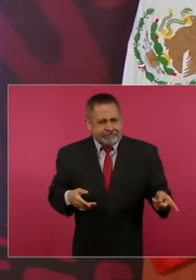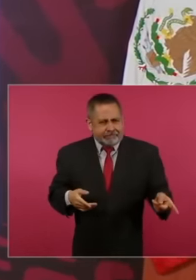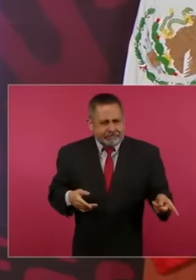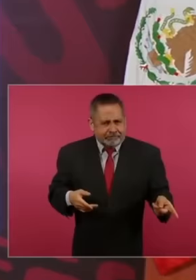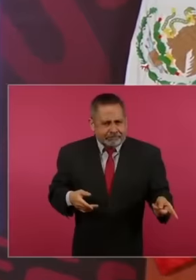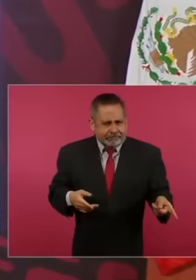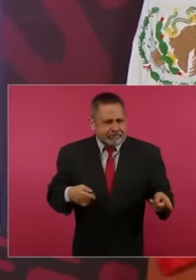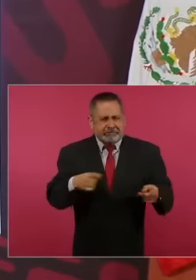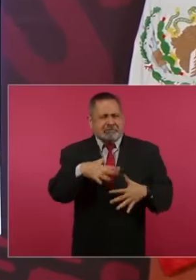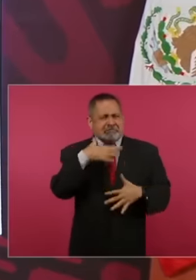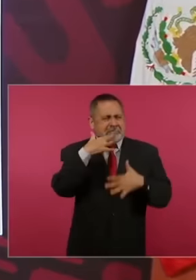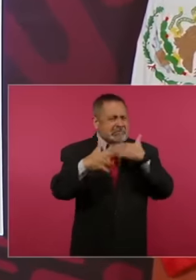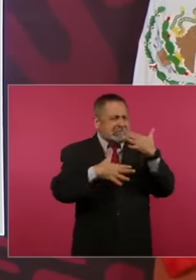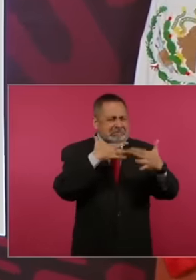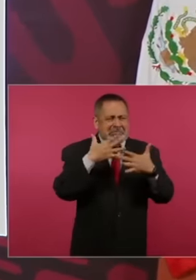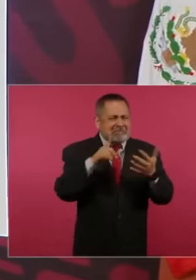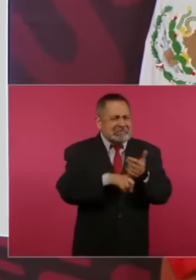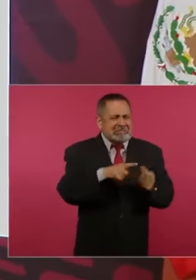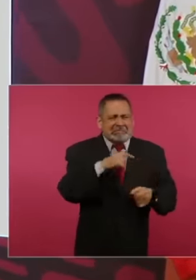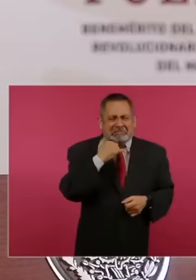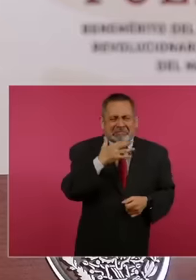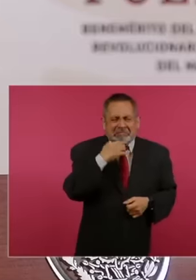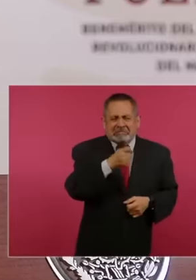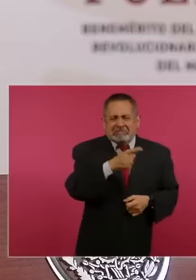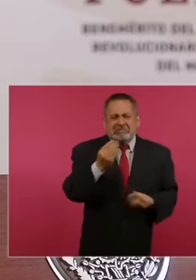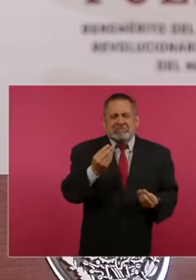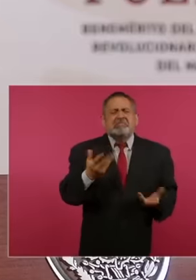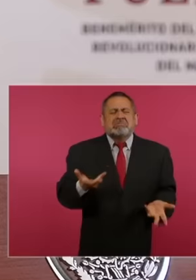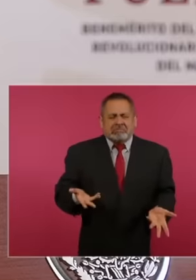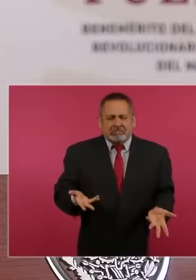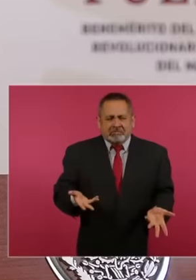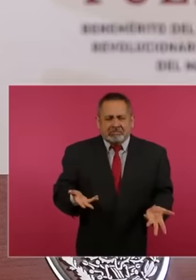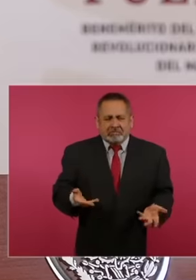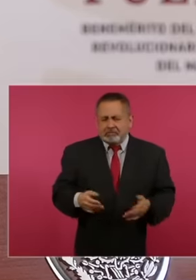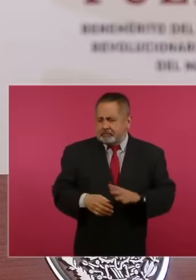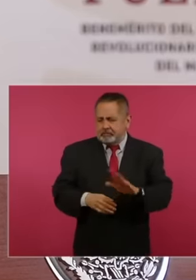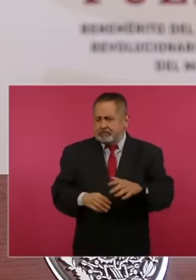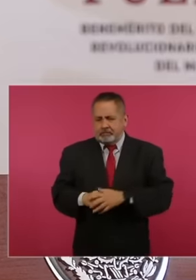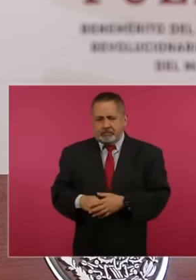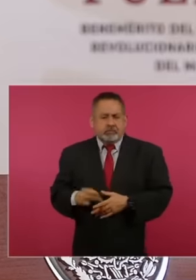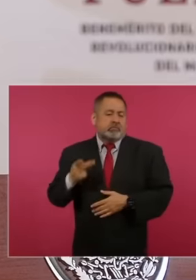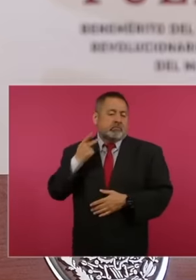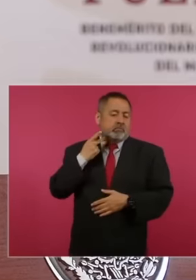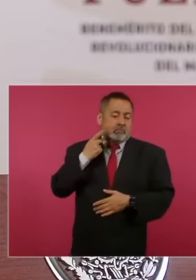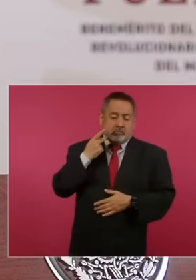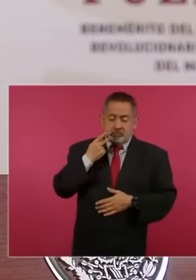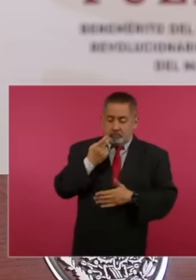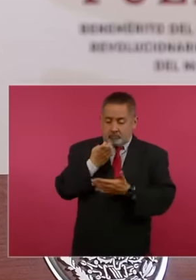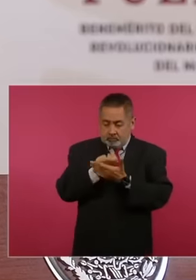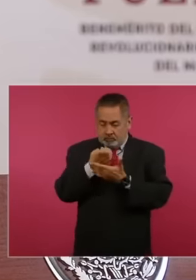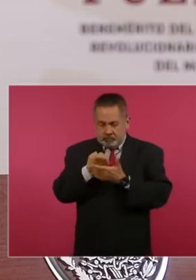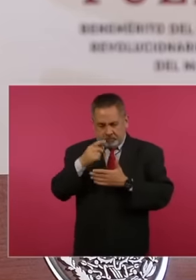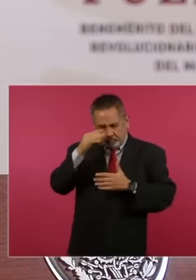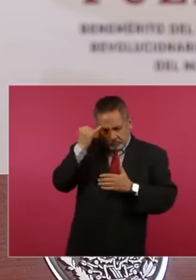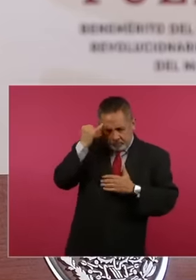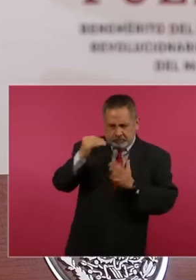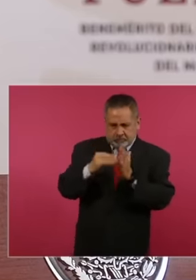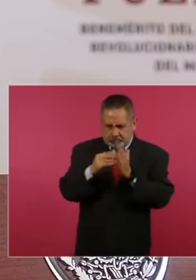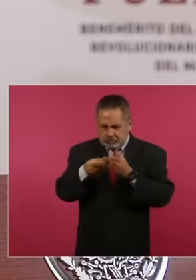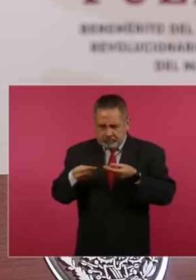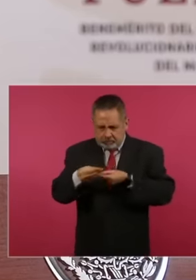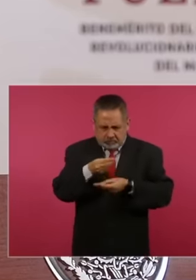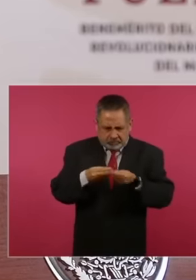no economic policy, no matter how perfect,